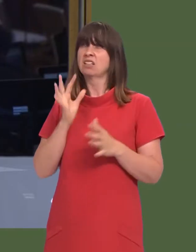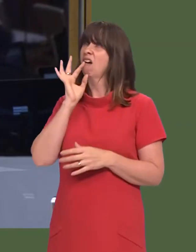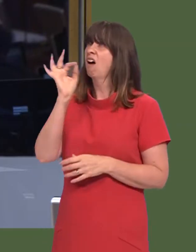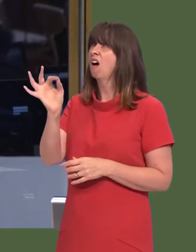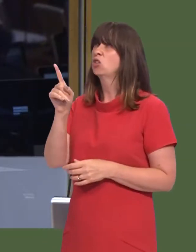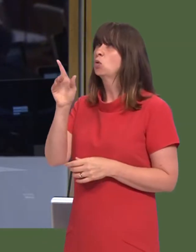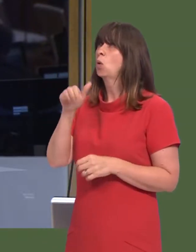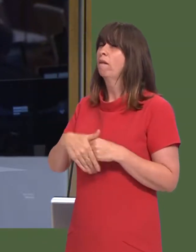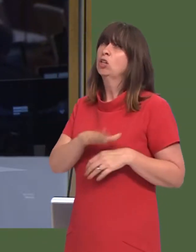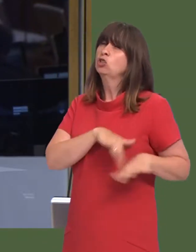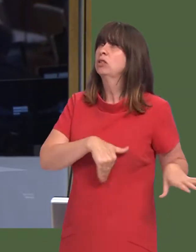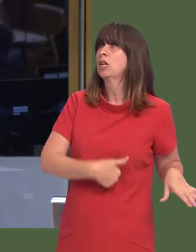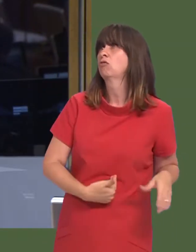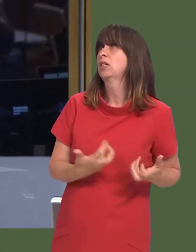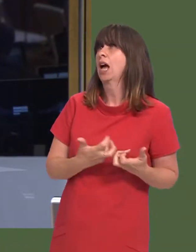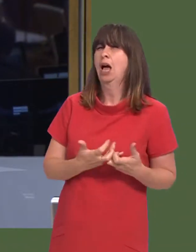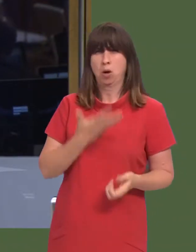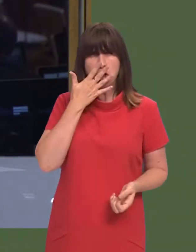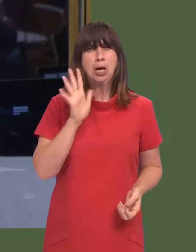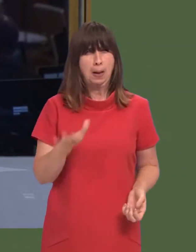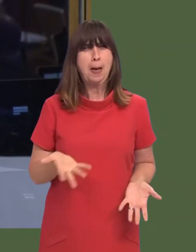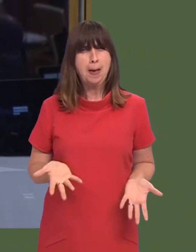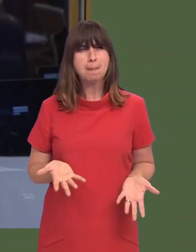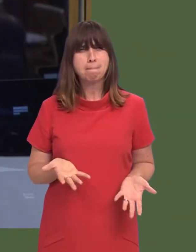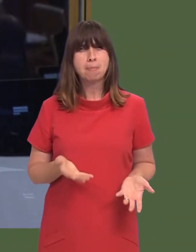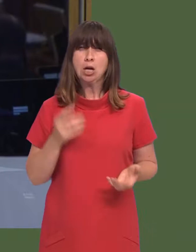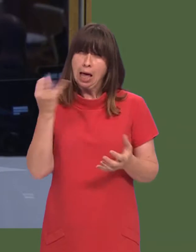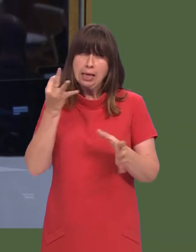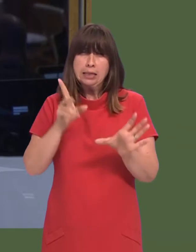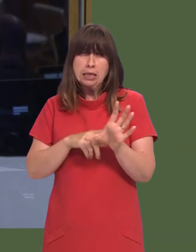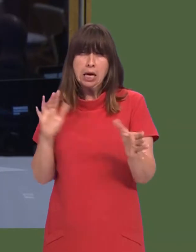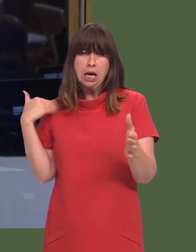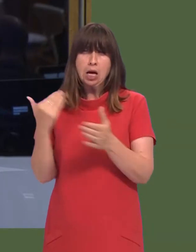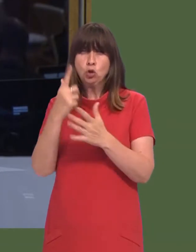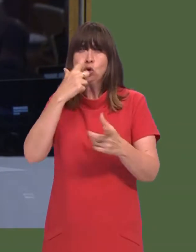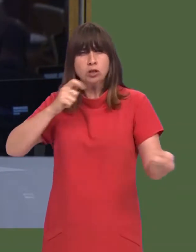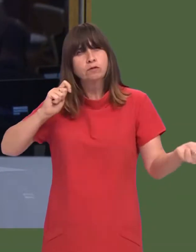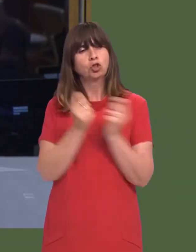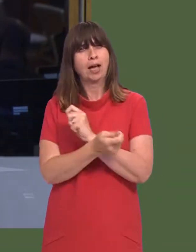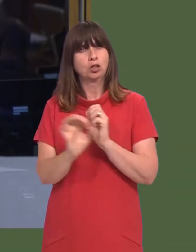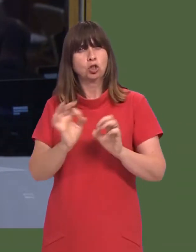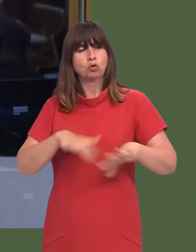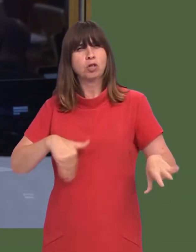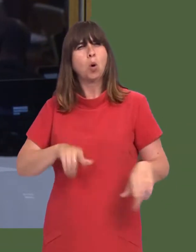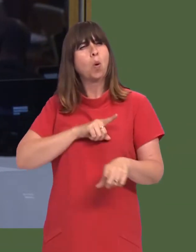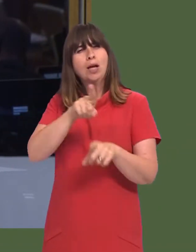here and ask you about children going hungry in the Cynon valley, when youíve had so long to do something about that?